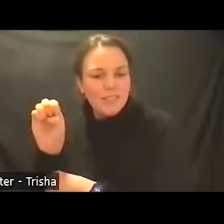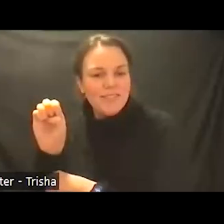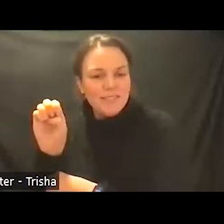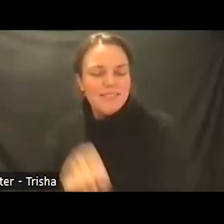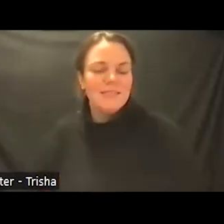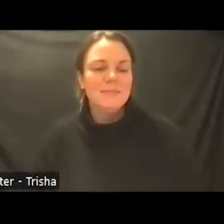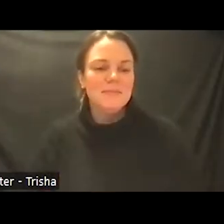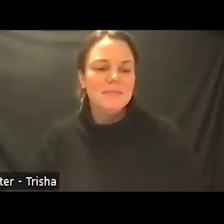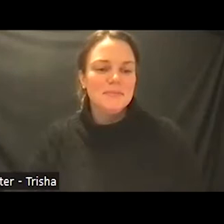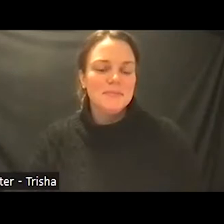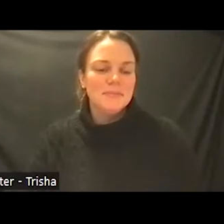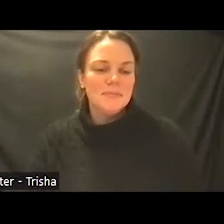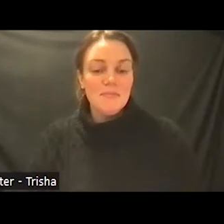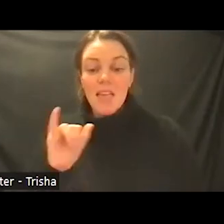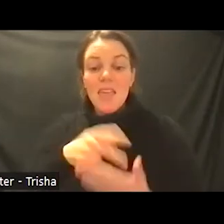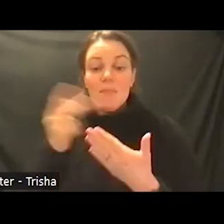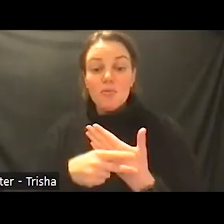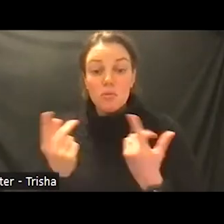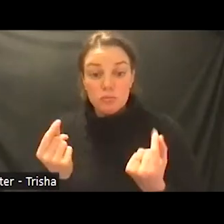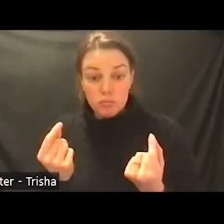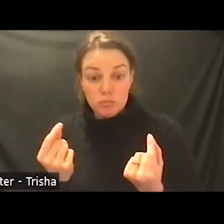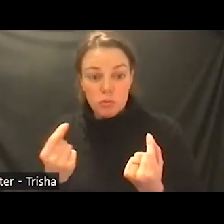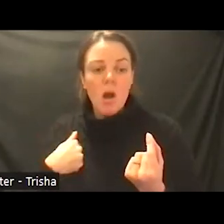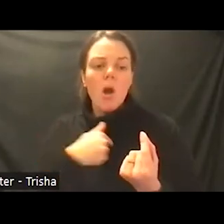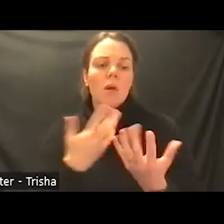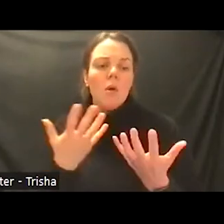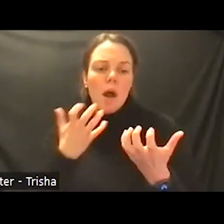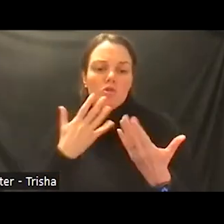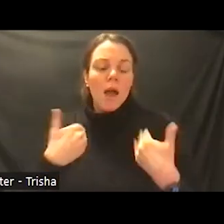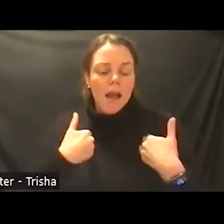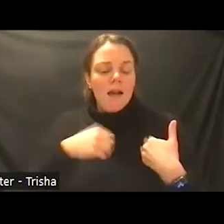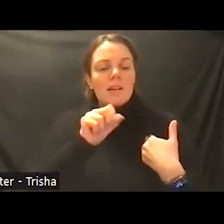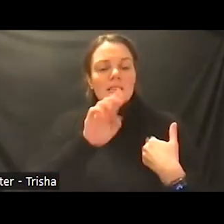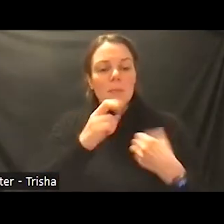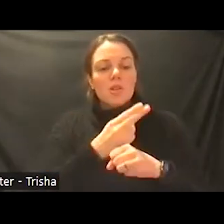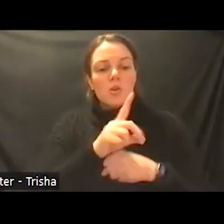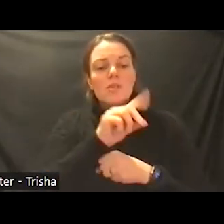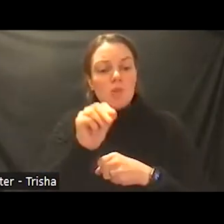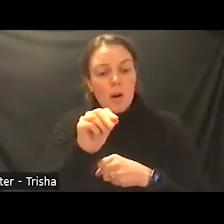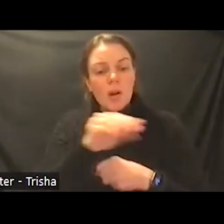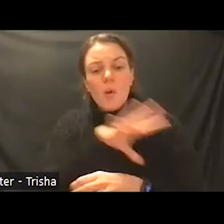program is to integrate substance use disorder treatment in our primary care practices